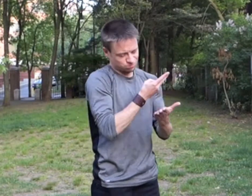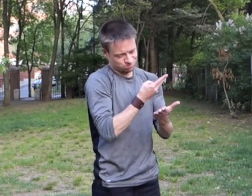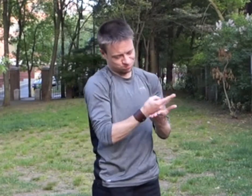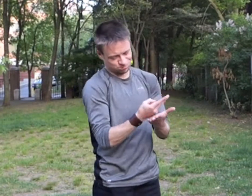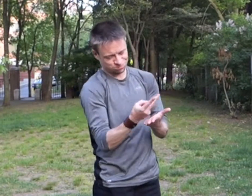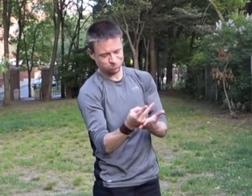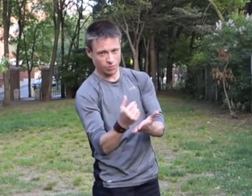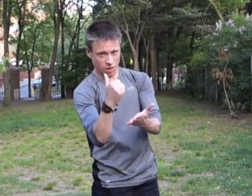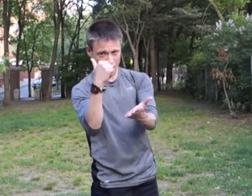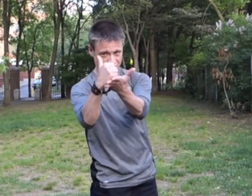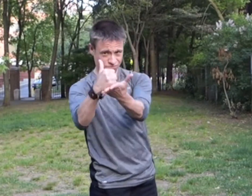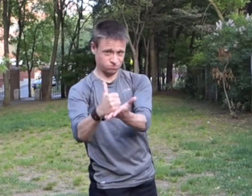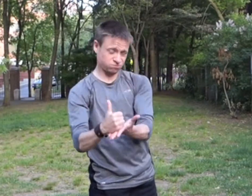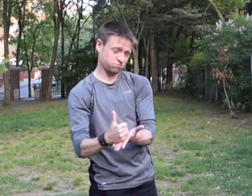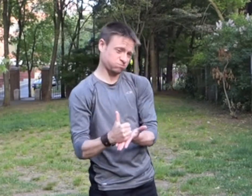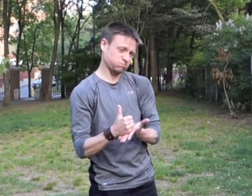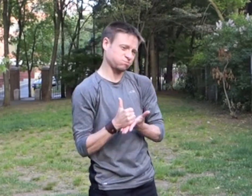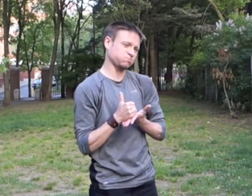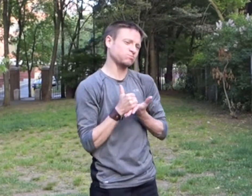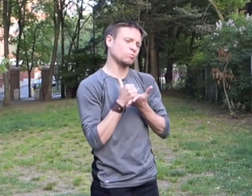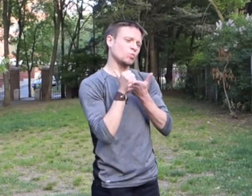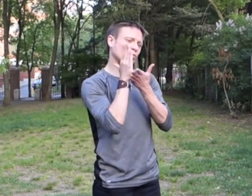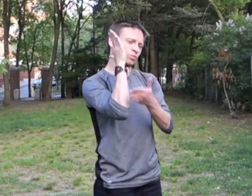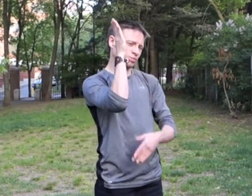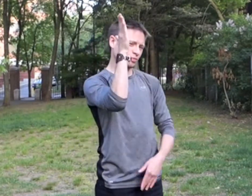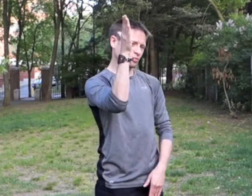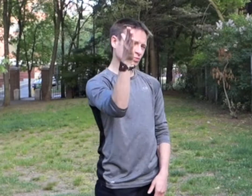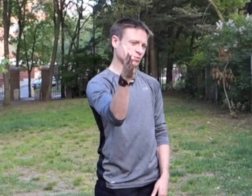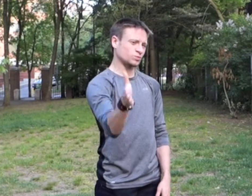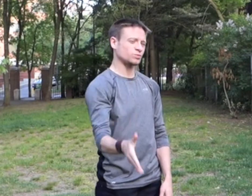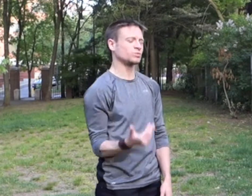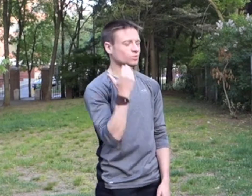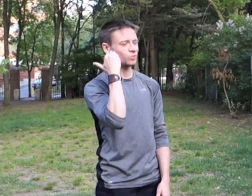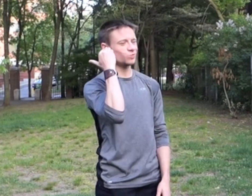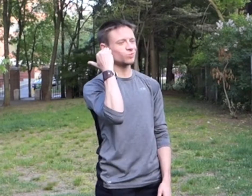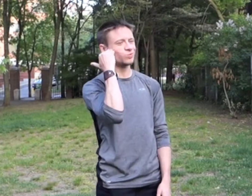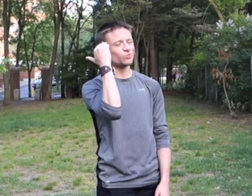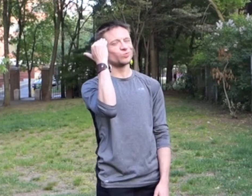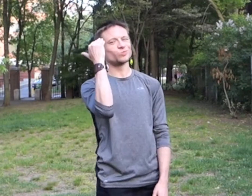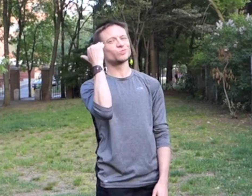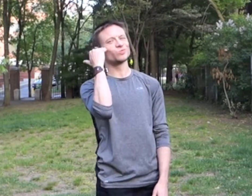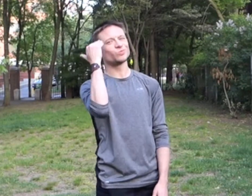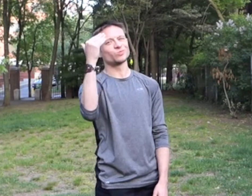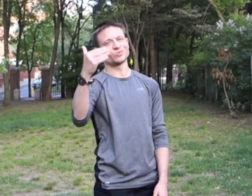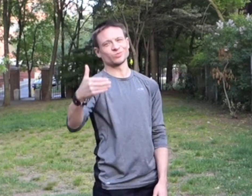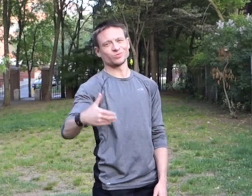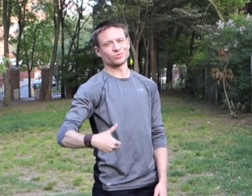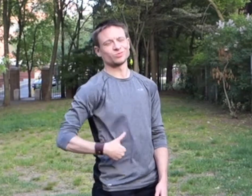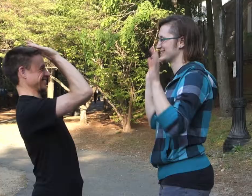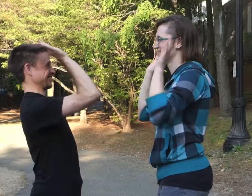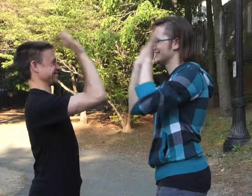You're gonna catch me, you're gonna catch if I fall Down, down, down